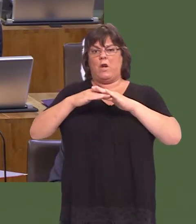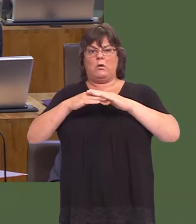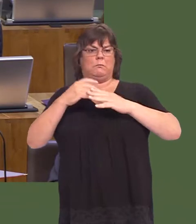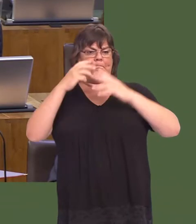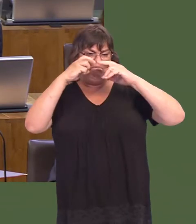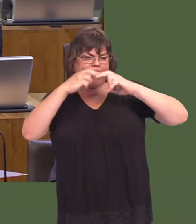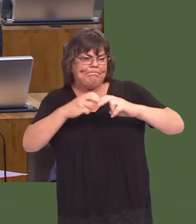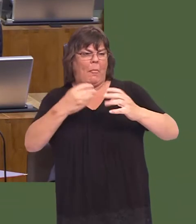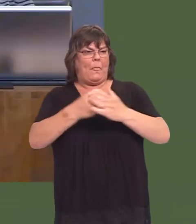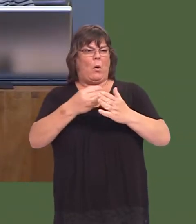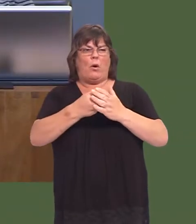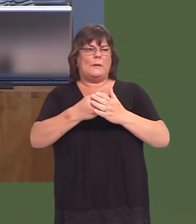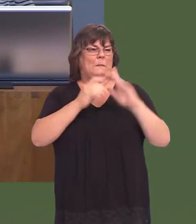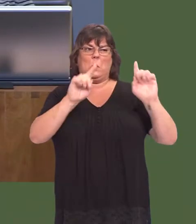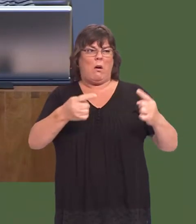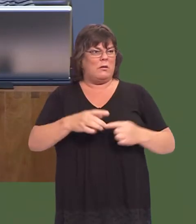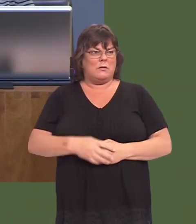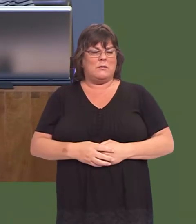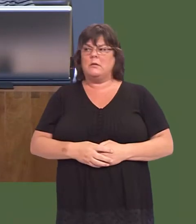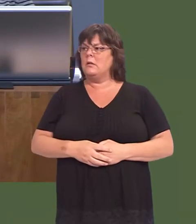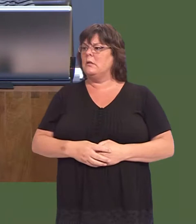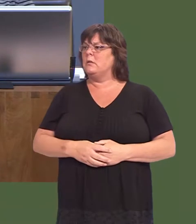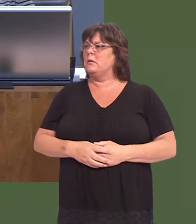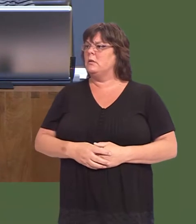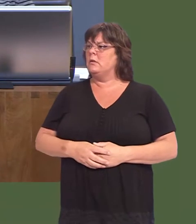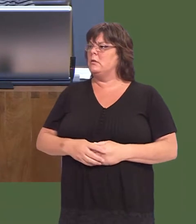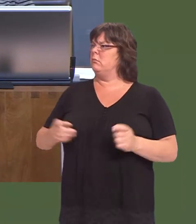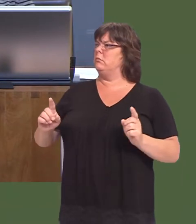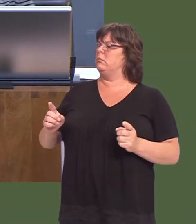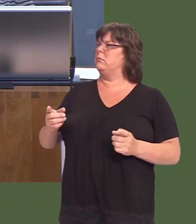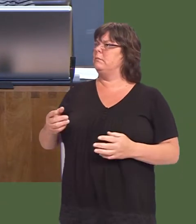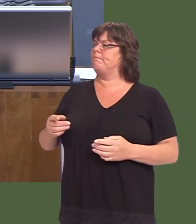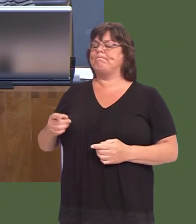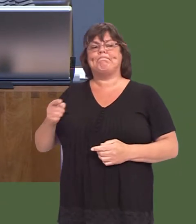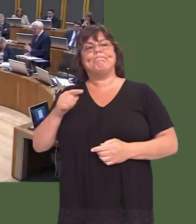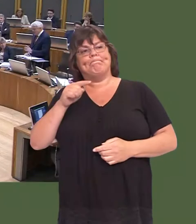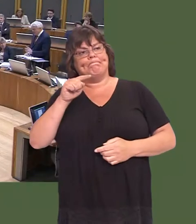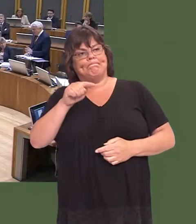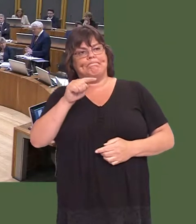all the potential costs, and that is somethingó Leanne Wood: Itís in the manifesto.